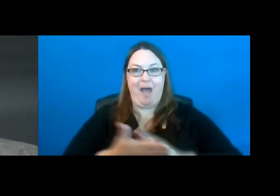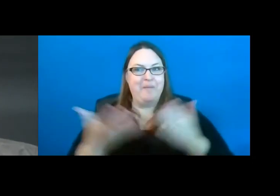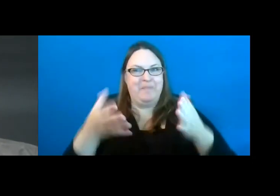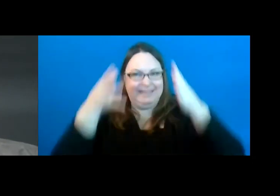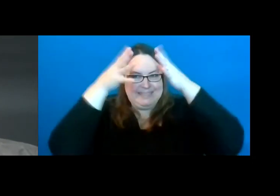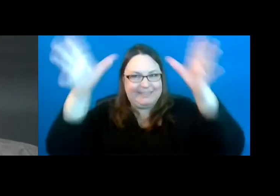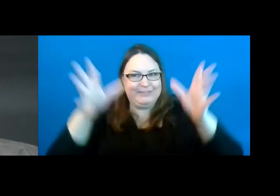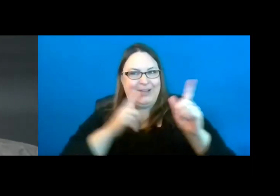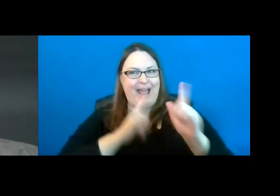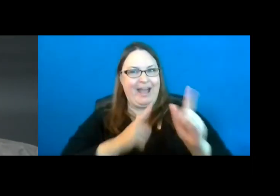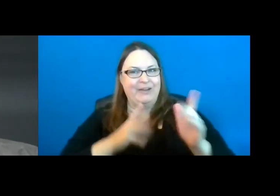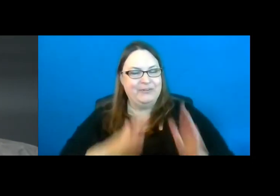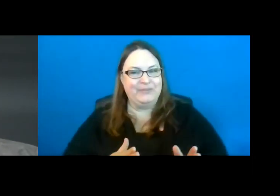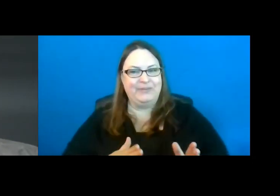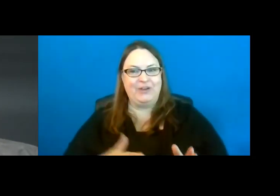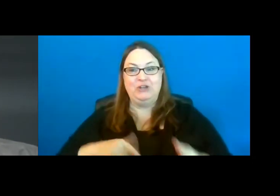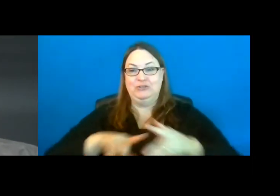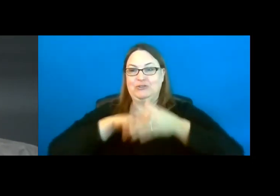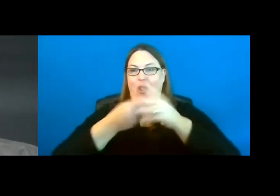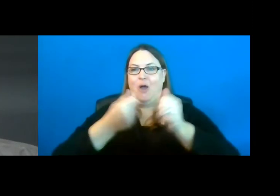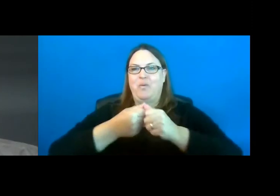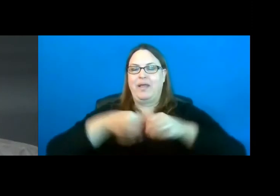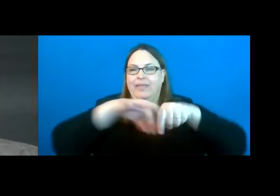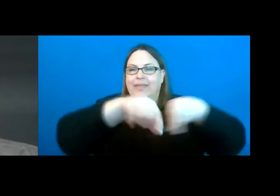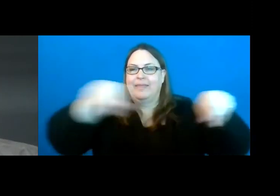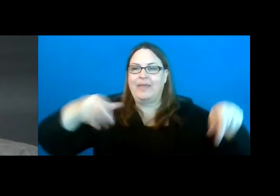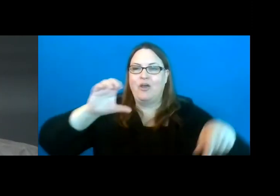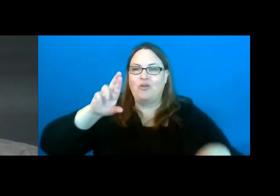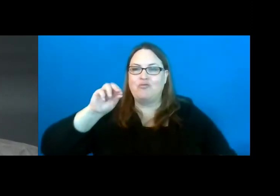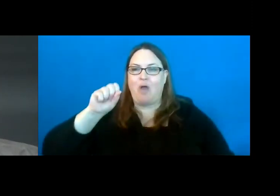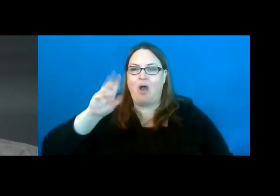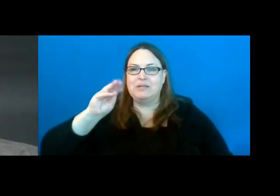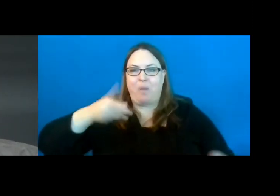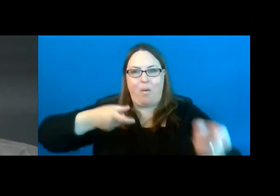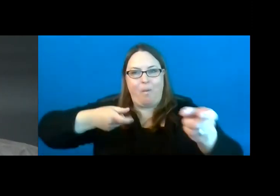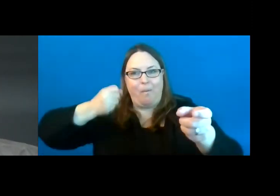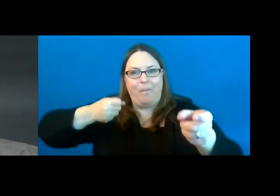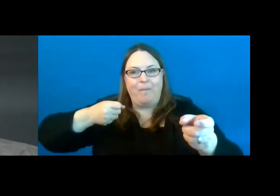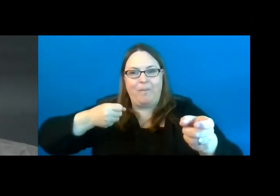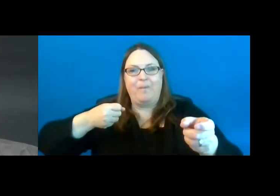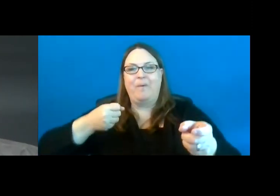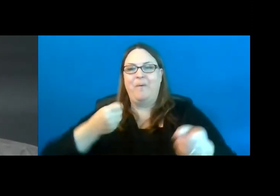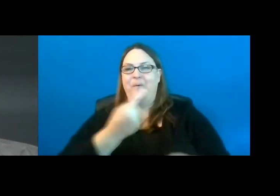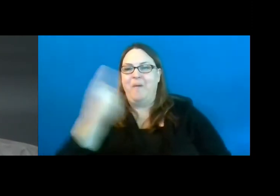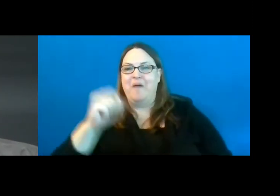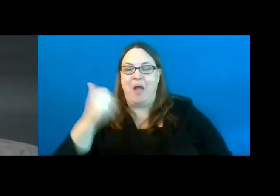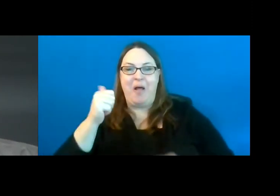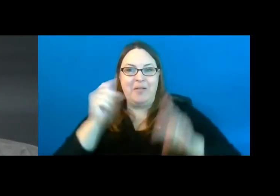I started off with a crossbow and one of the other folks that works at the Library with